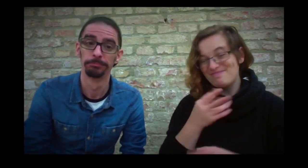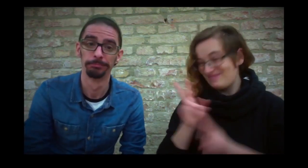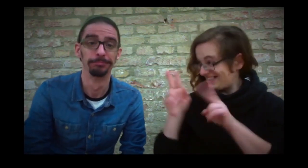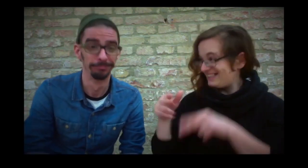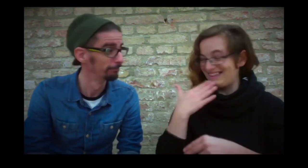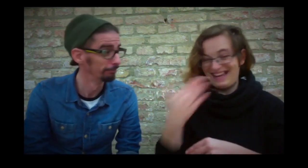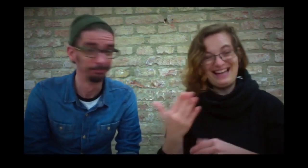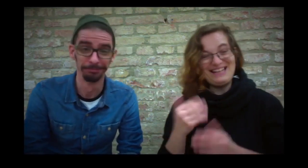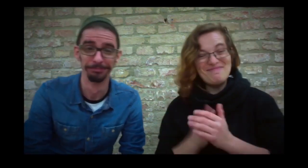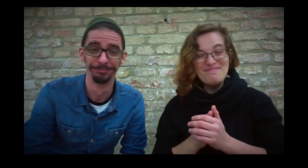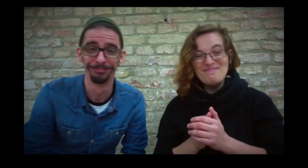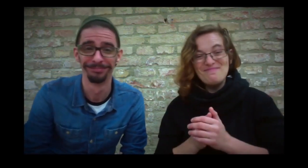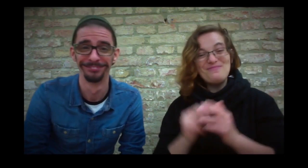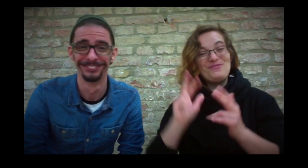Thank you! Yes, you're right.